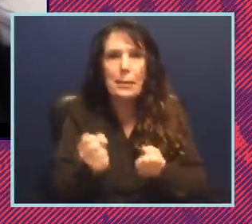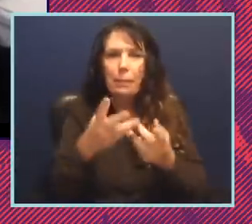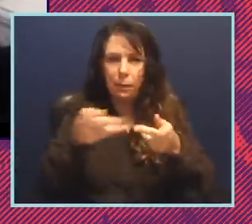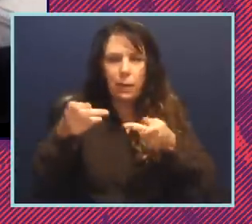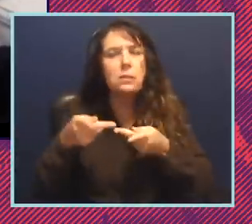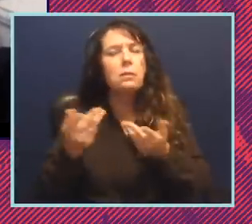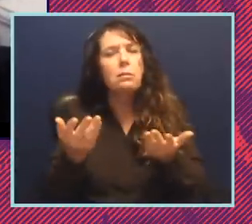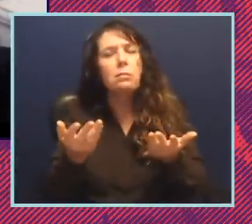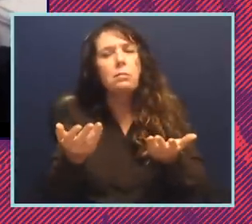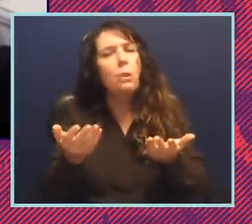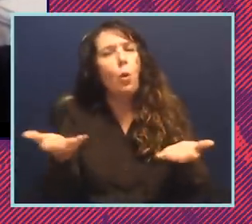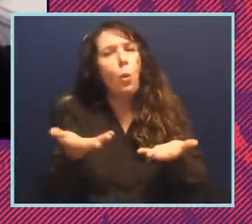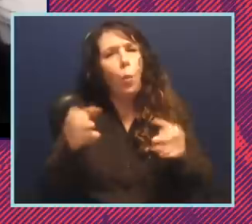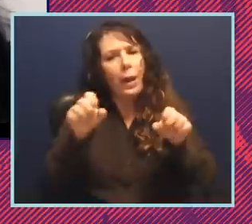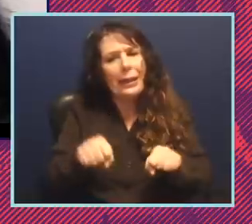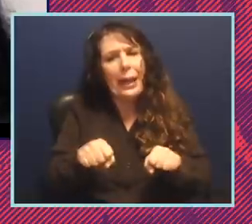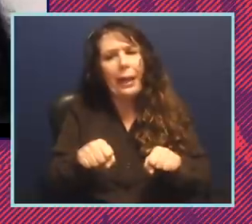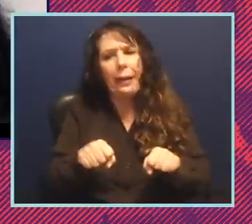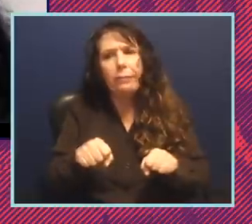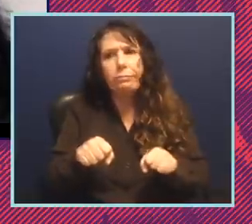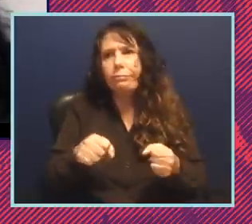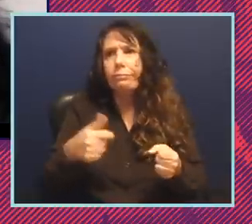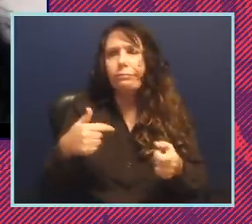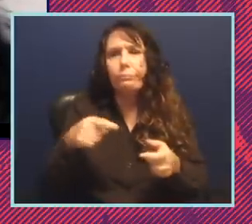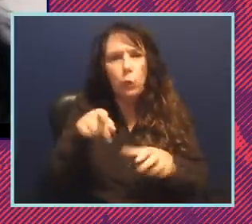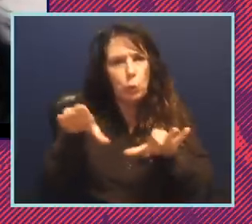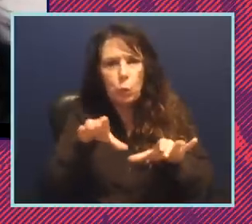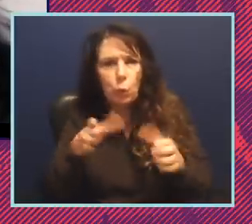little bit of what you can do, what tools do you have available to you, Sophia,